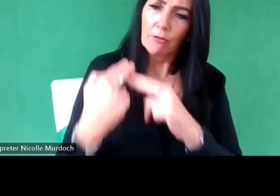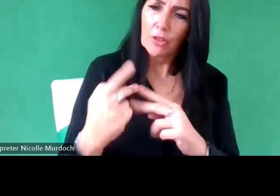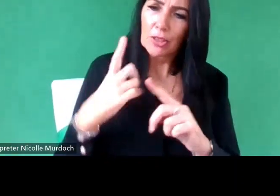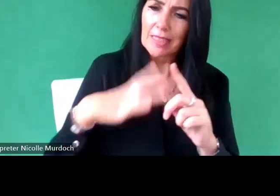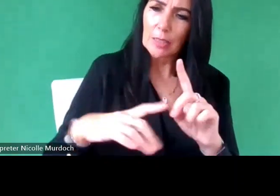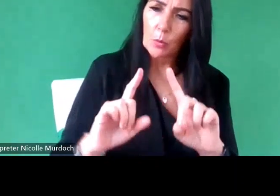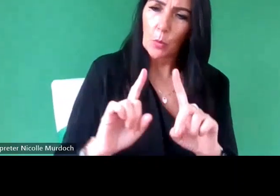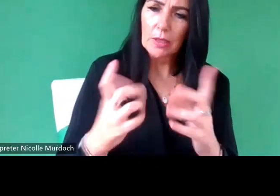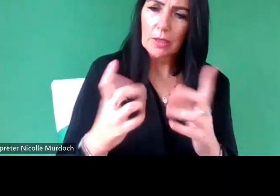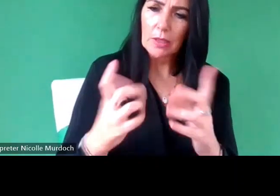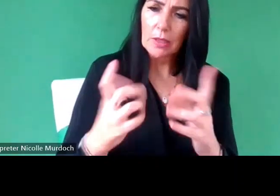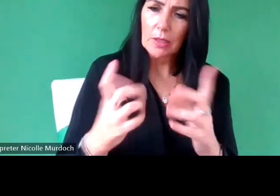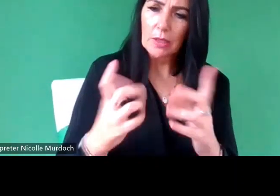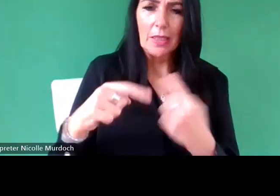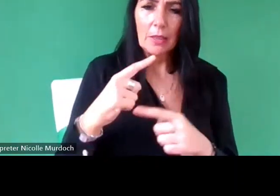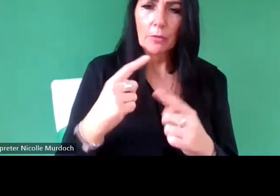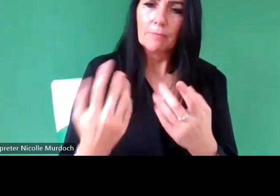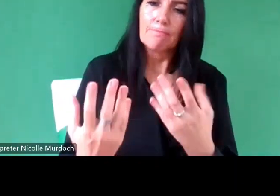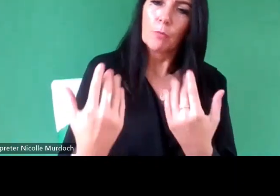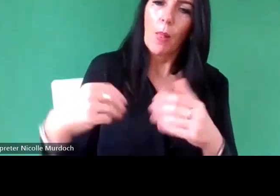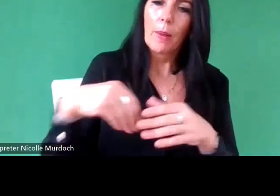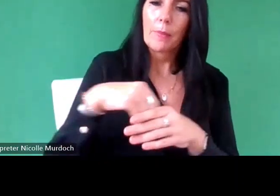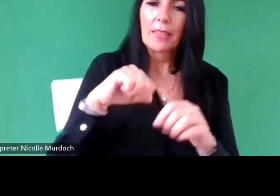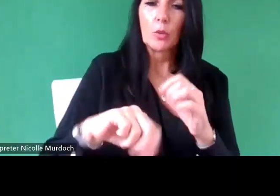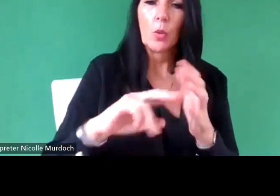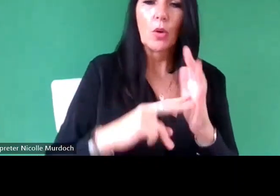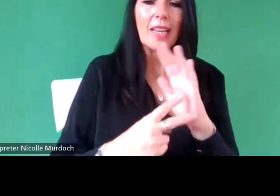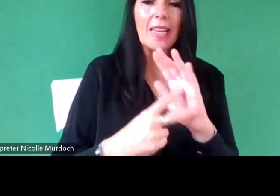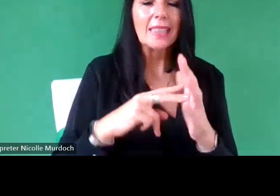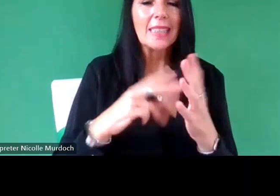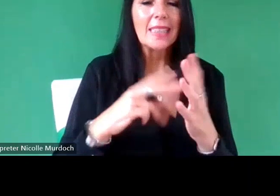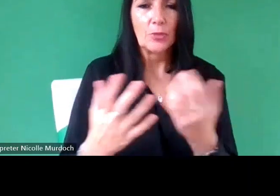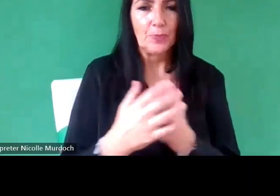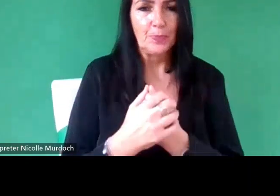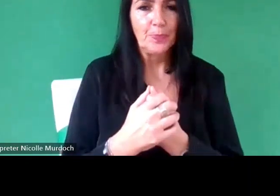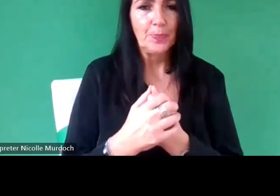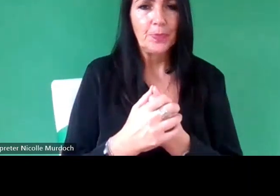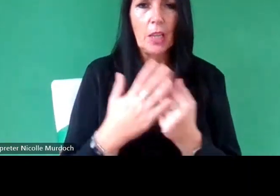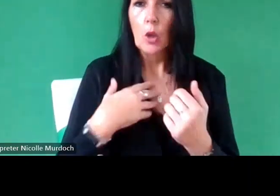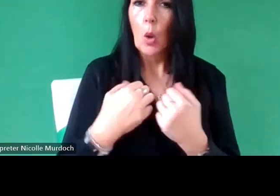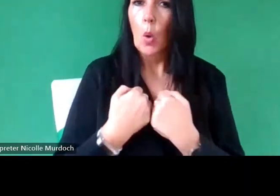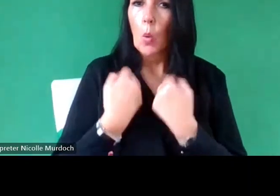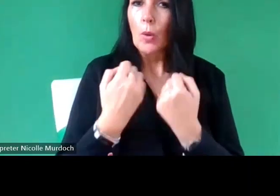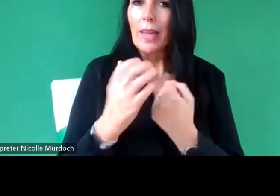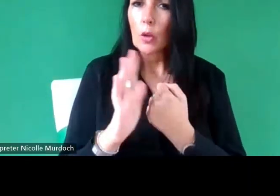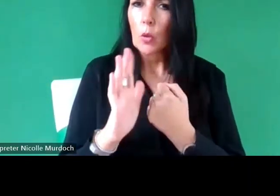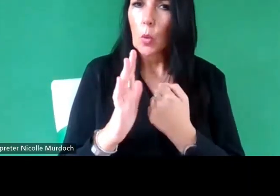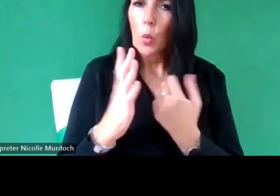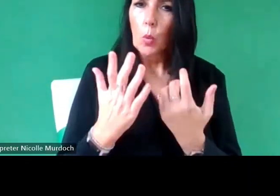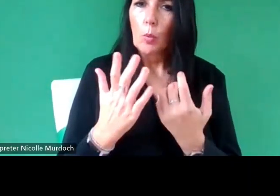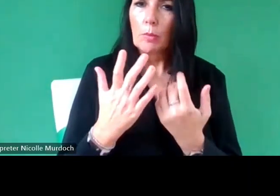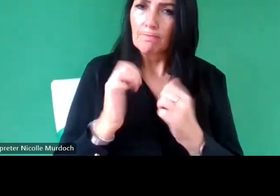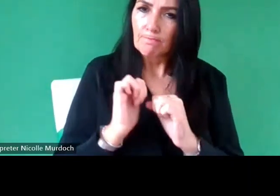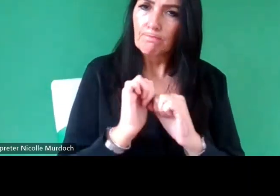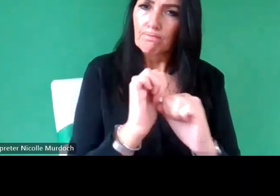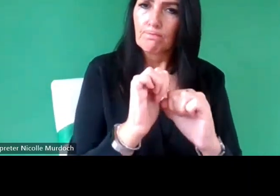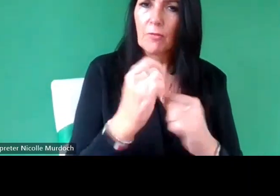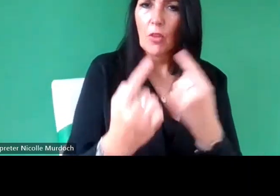do we welcome that into our organization in a way that's not owning it but it for themselves